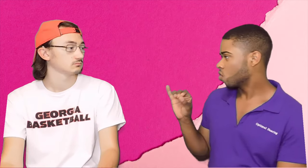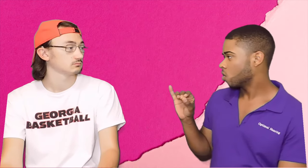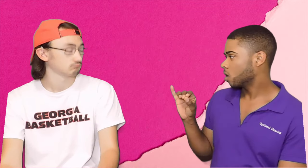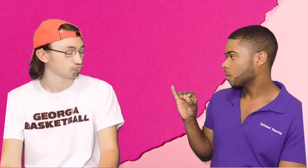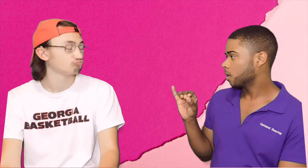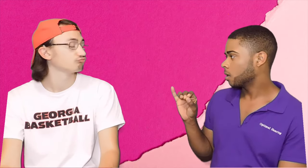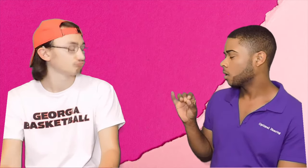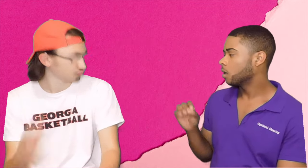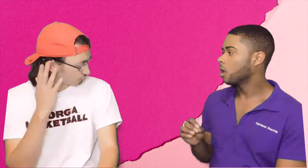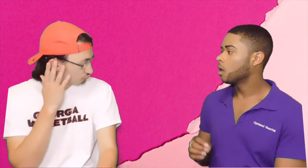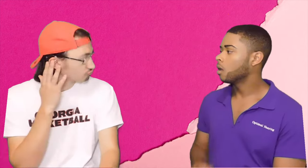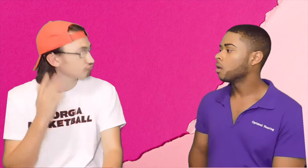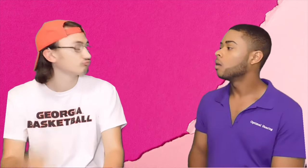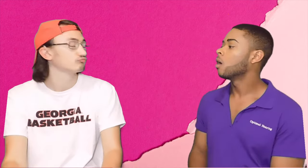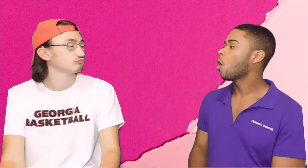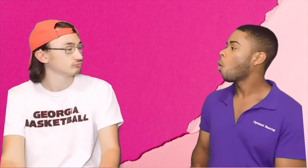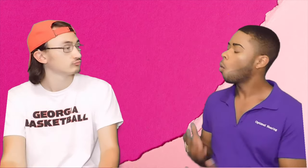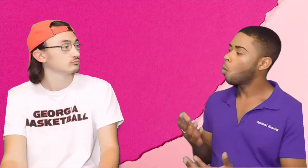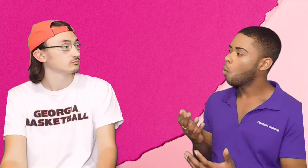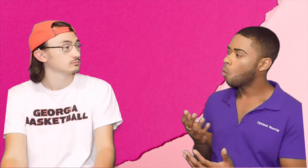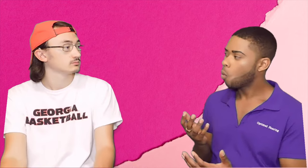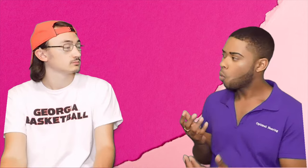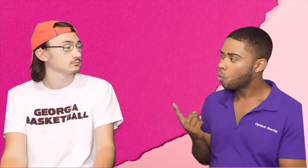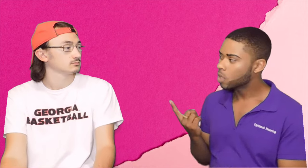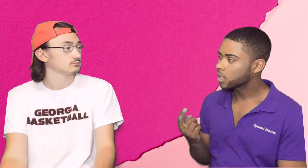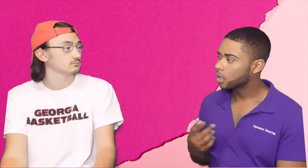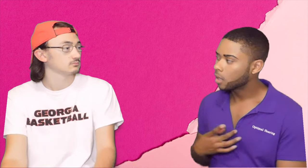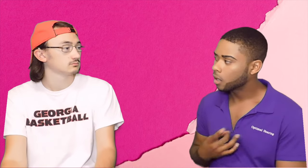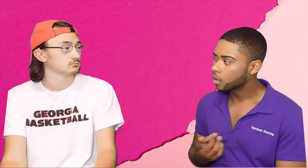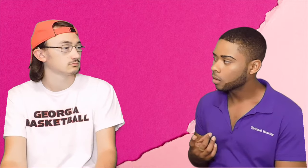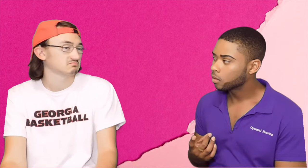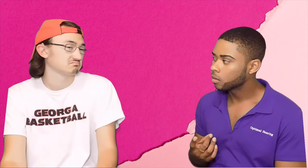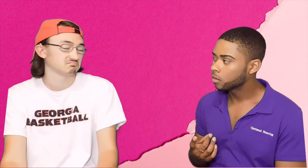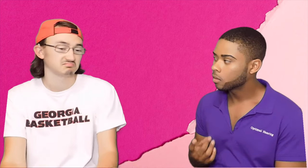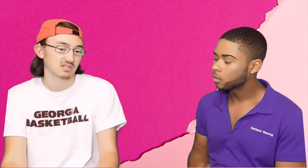Bryce:You use the cochlear implant? Luke: Yes, C.I. , cochlear implant Bryce: Do you like it?